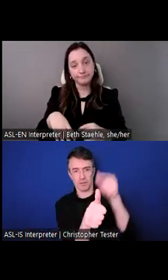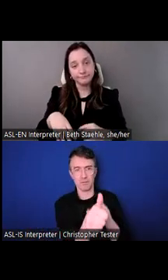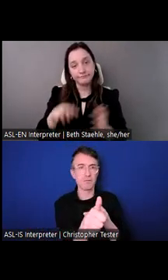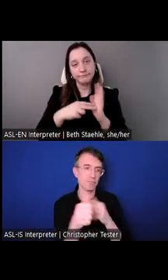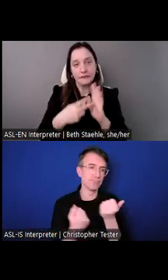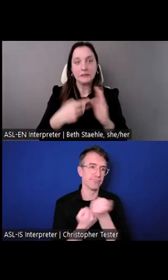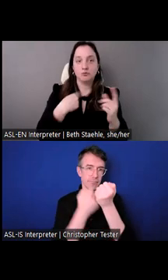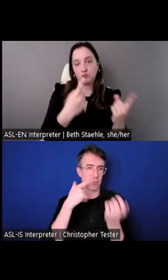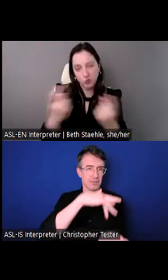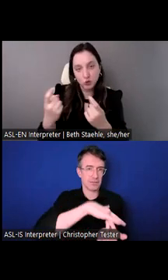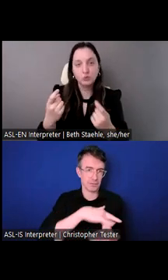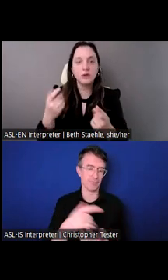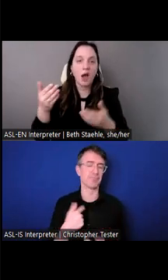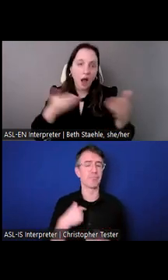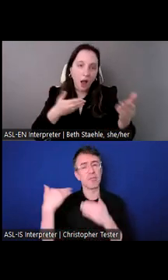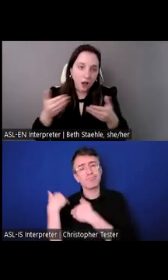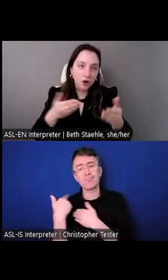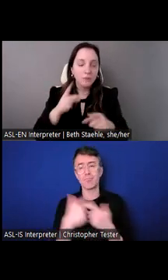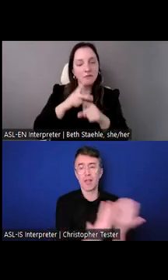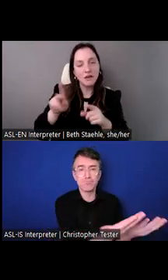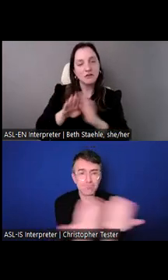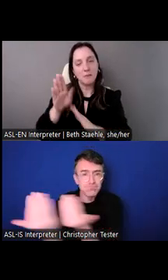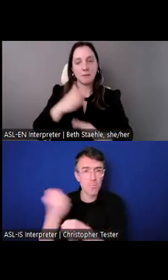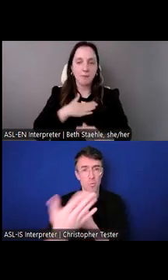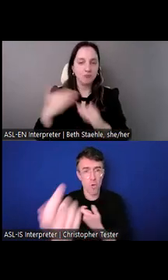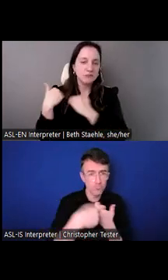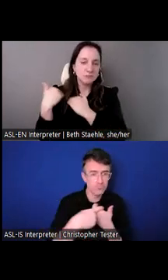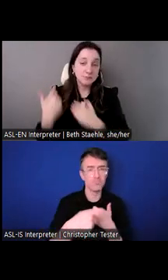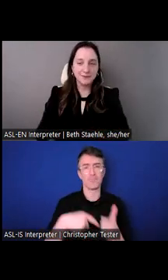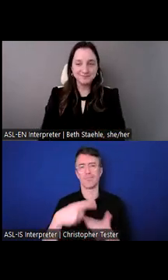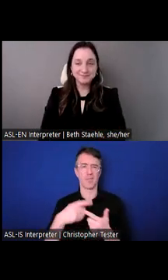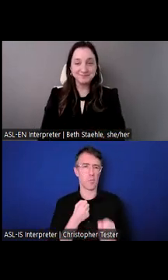After the presentation, if you still have more questions or want to get in touch, you can e mail me.